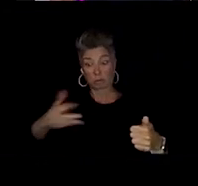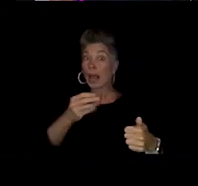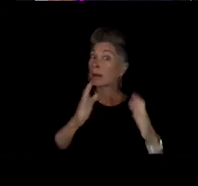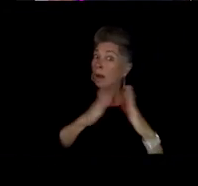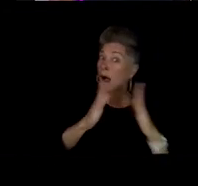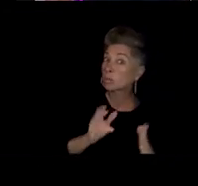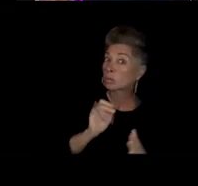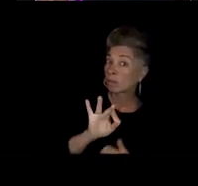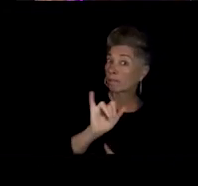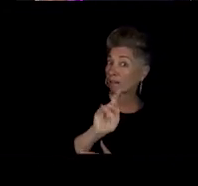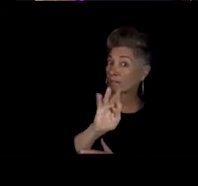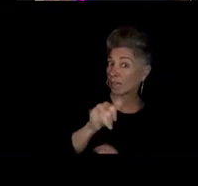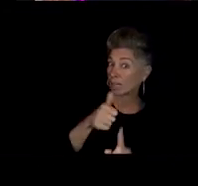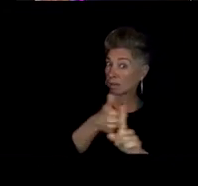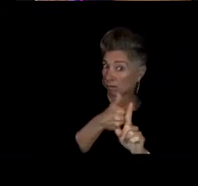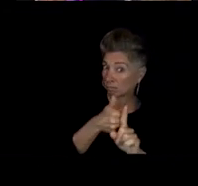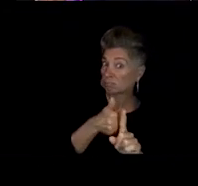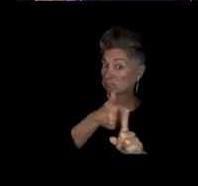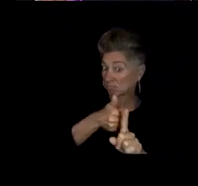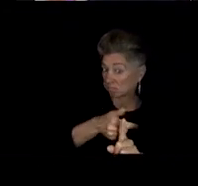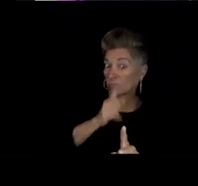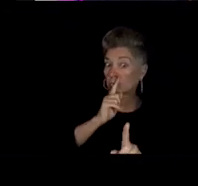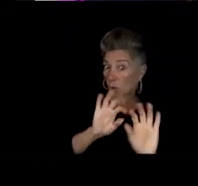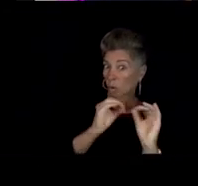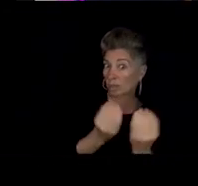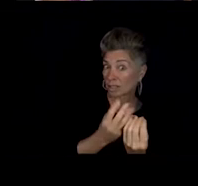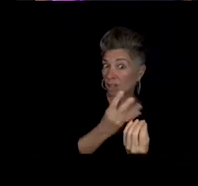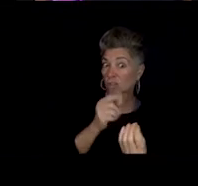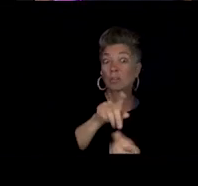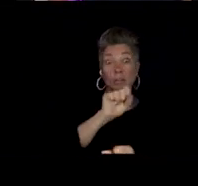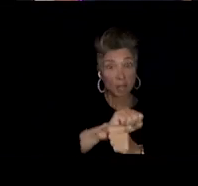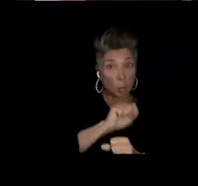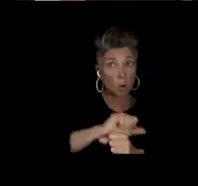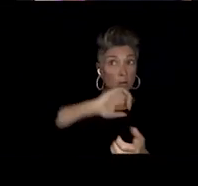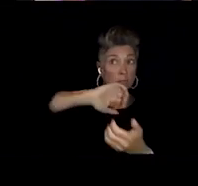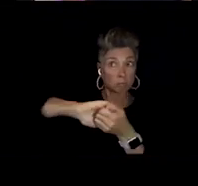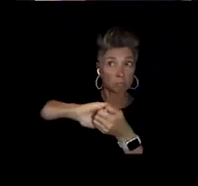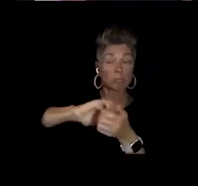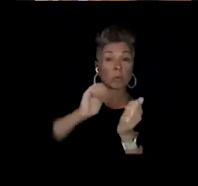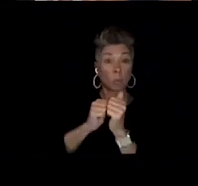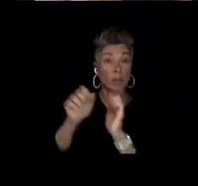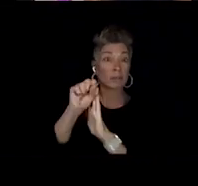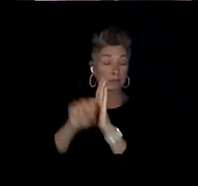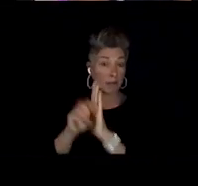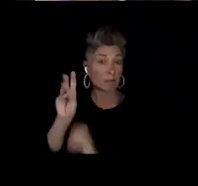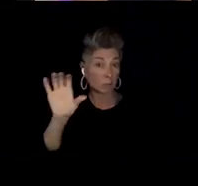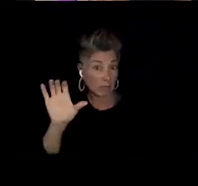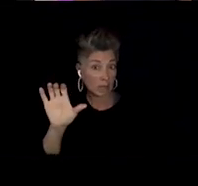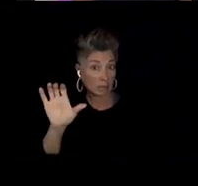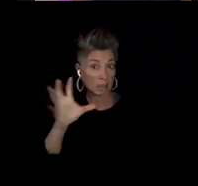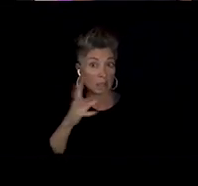and did a lot of work working with the state of Wisconsin, were founded by SGL men